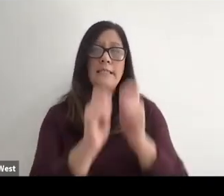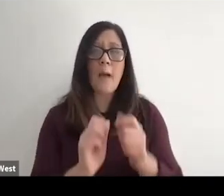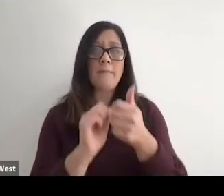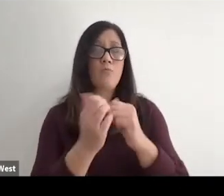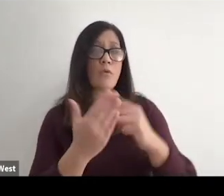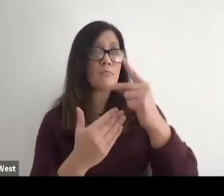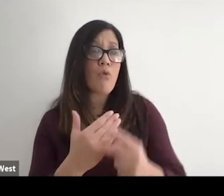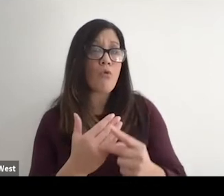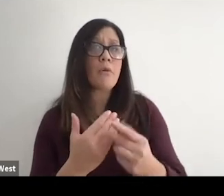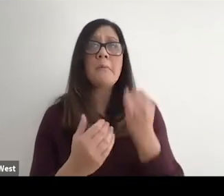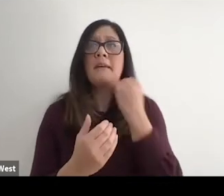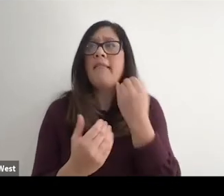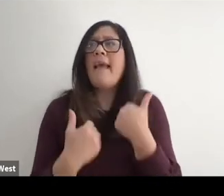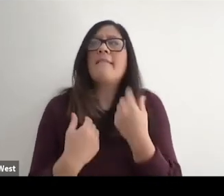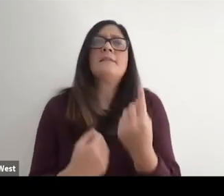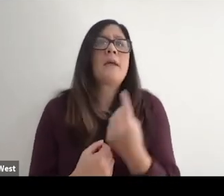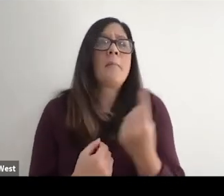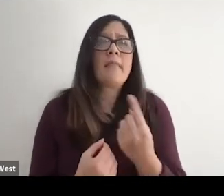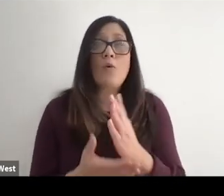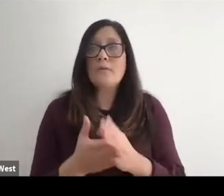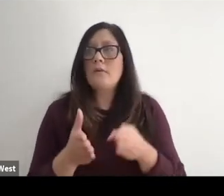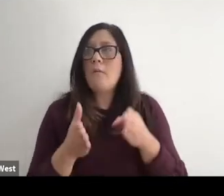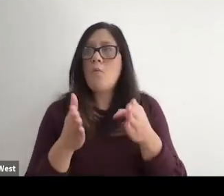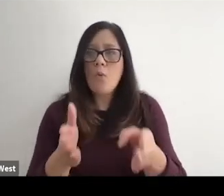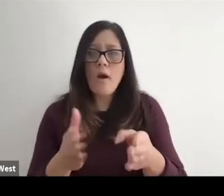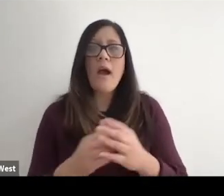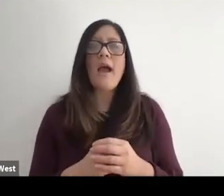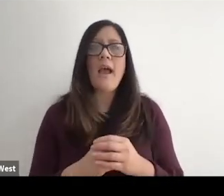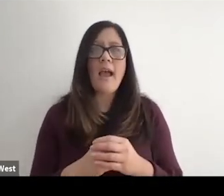even if they have something or even if they have a mechanism to.